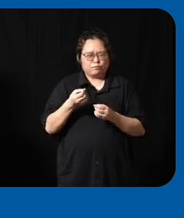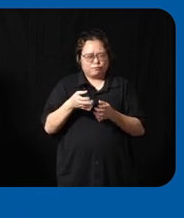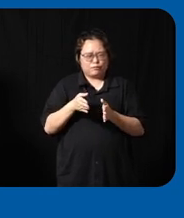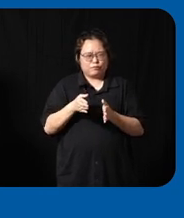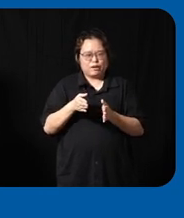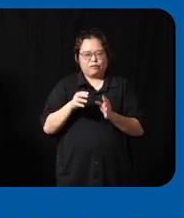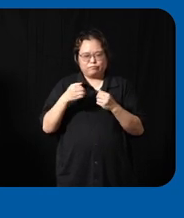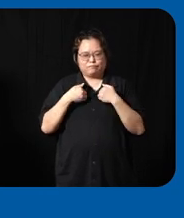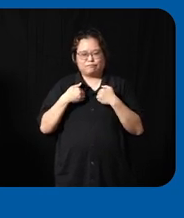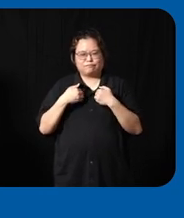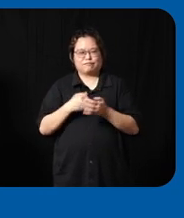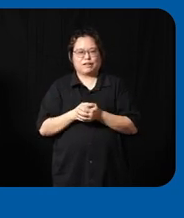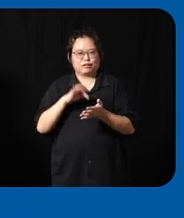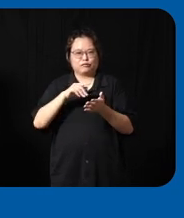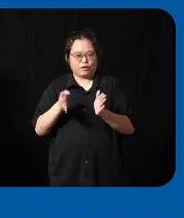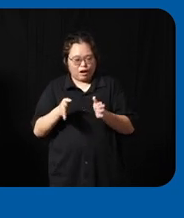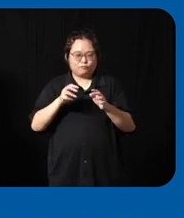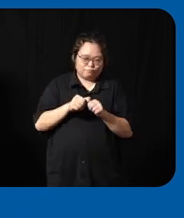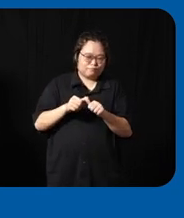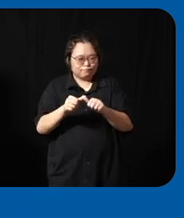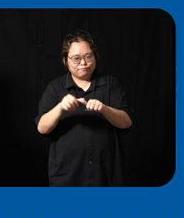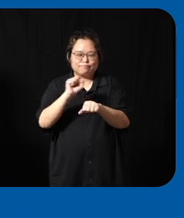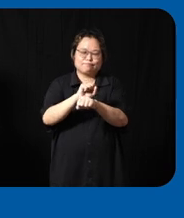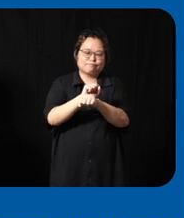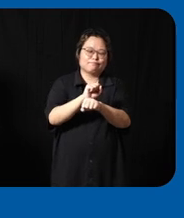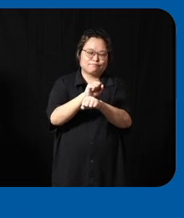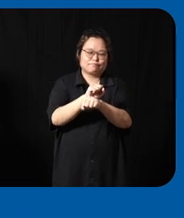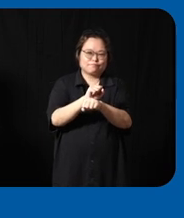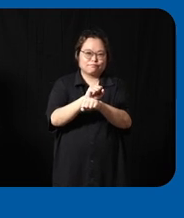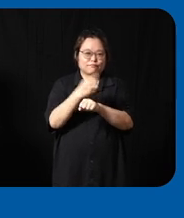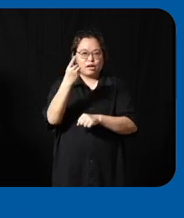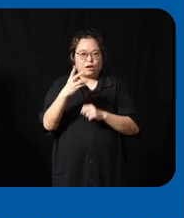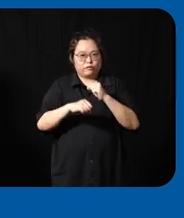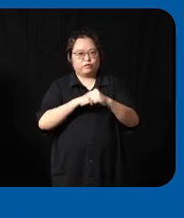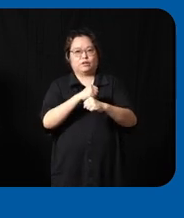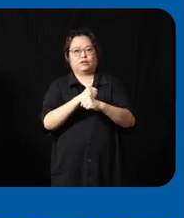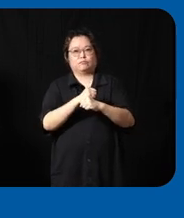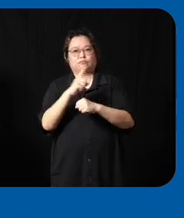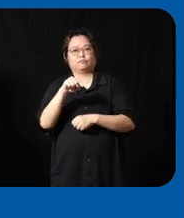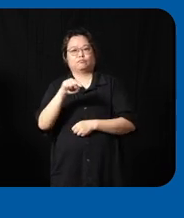so and they continue working on it for the next uh half a year toward one year or something like